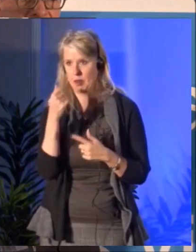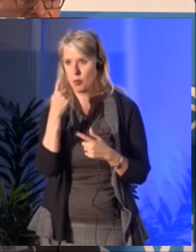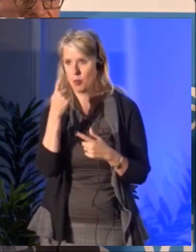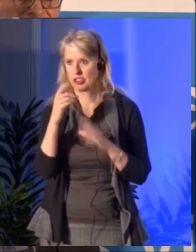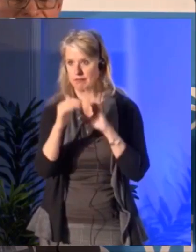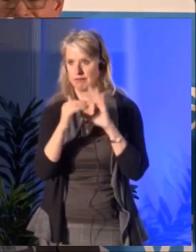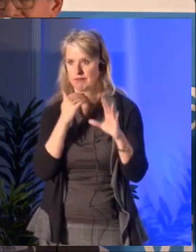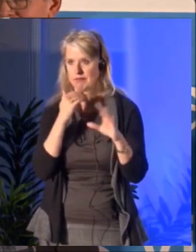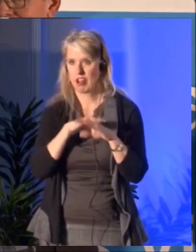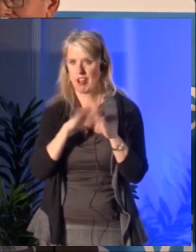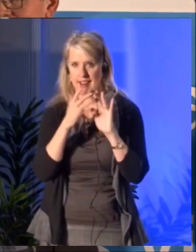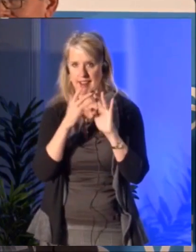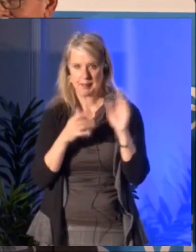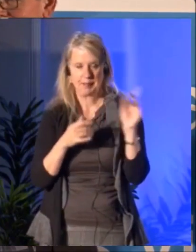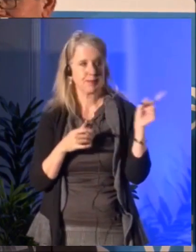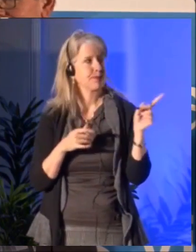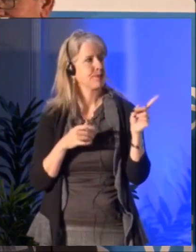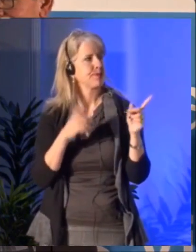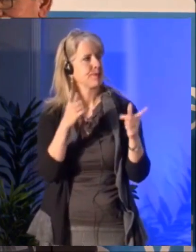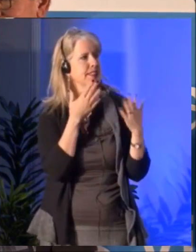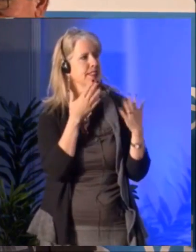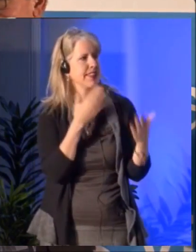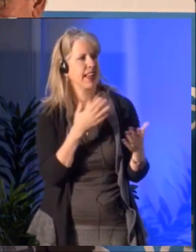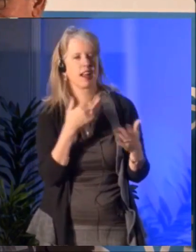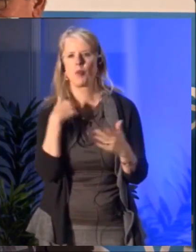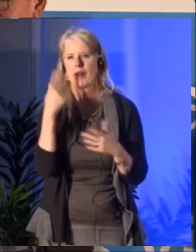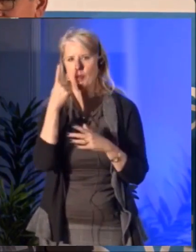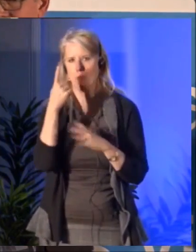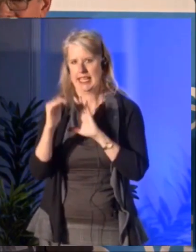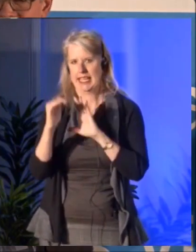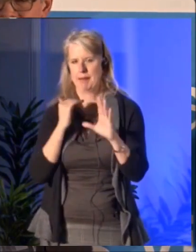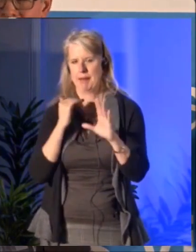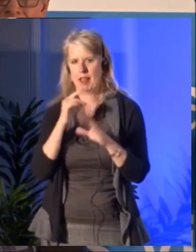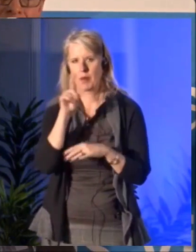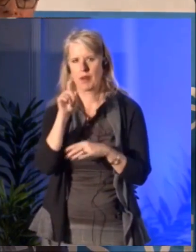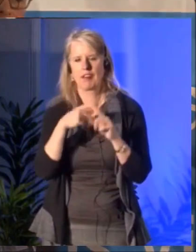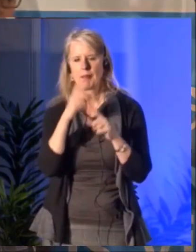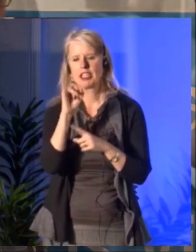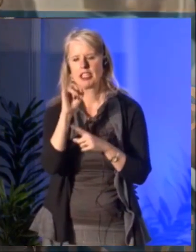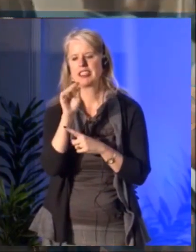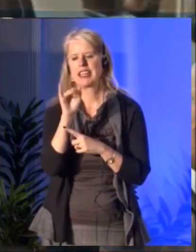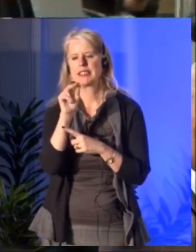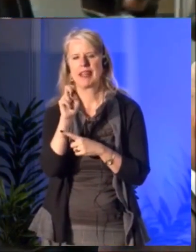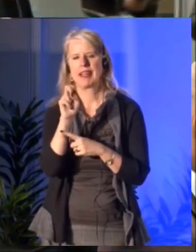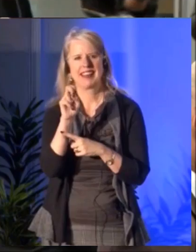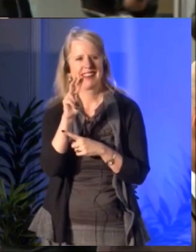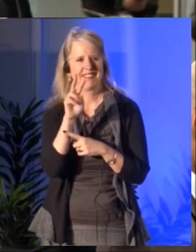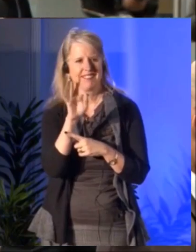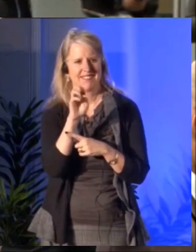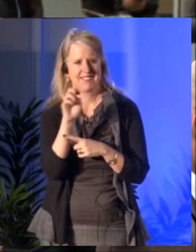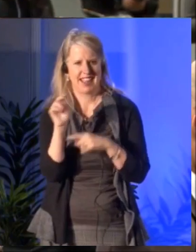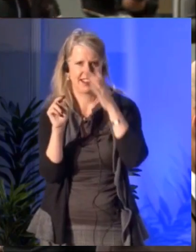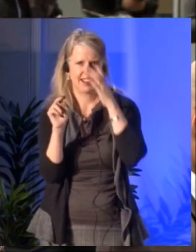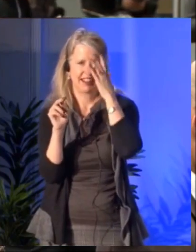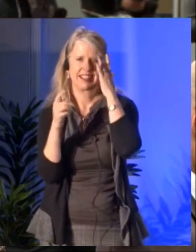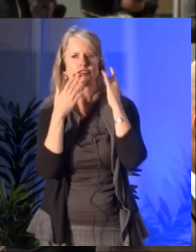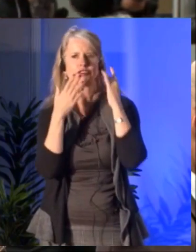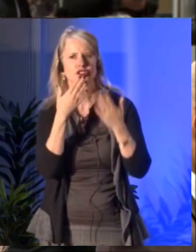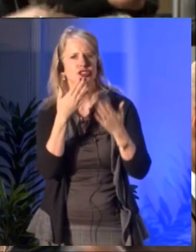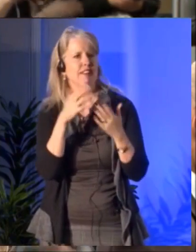from Jasmine Fenn, which is a great follow-up to what you were just talking about. Jasmine says, many young graduates and older millennials